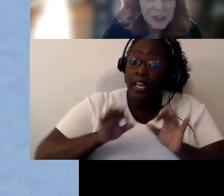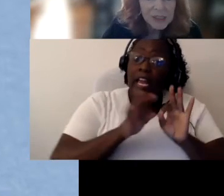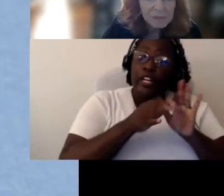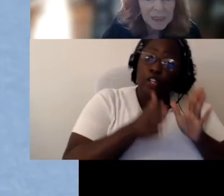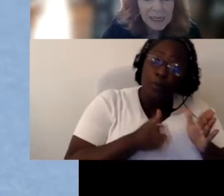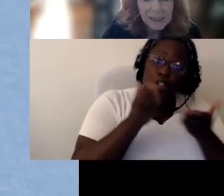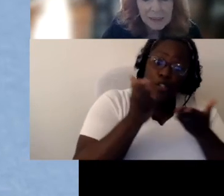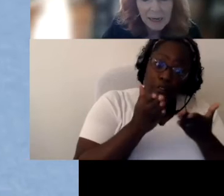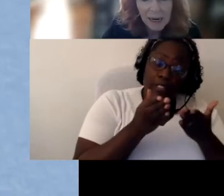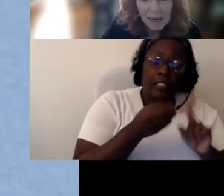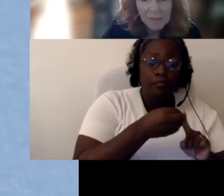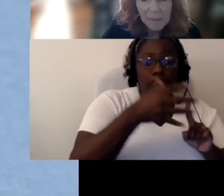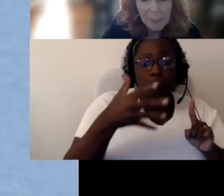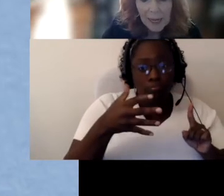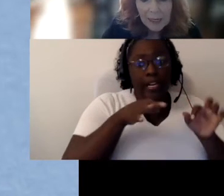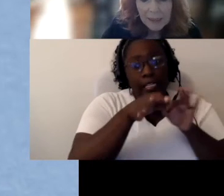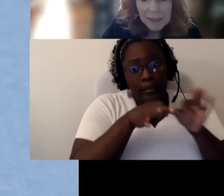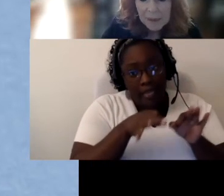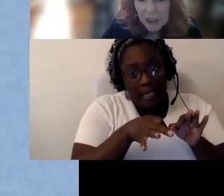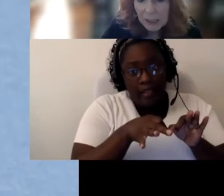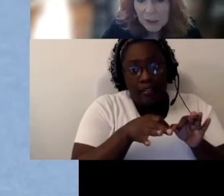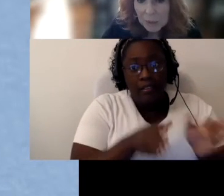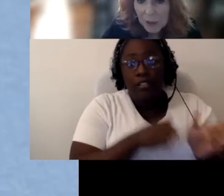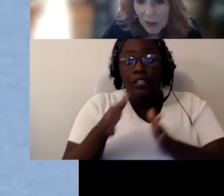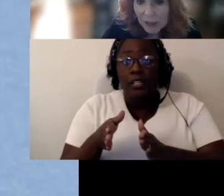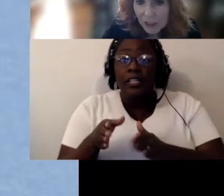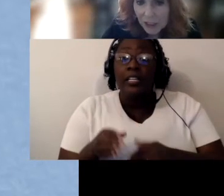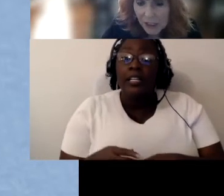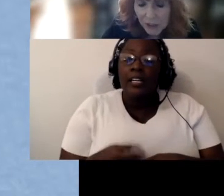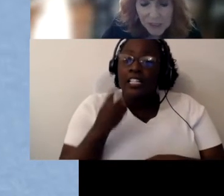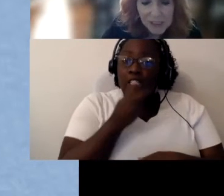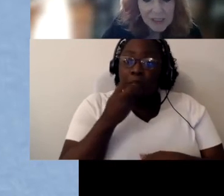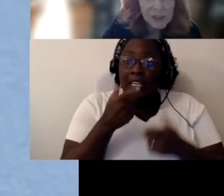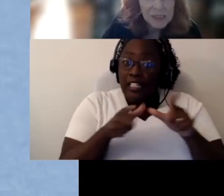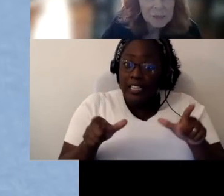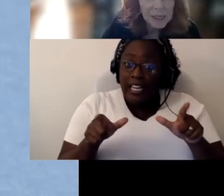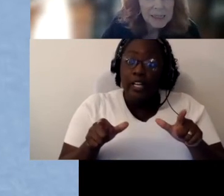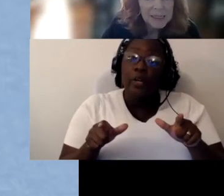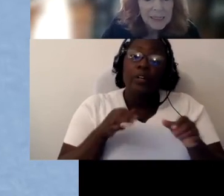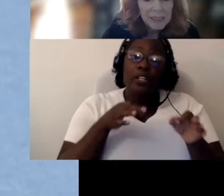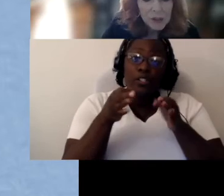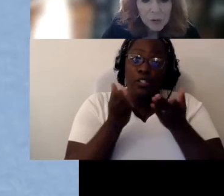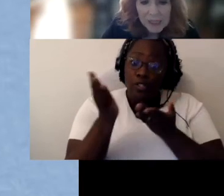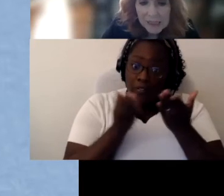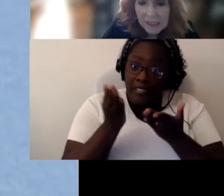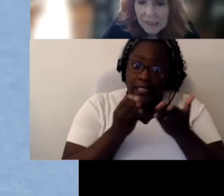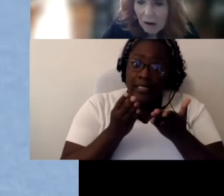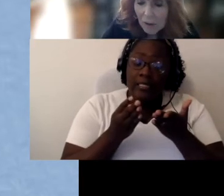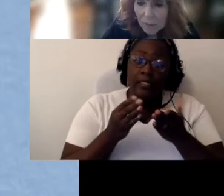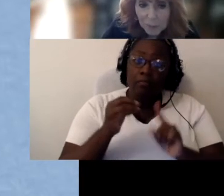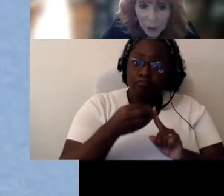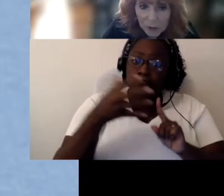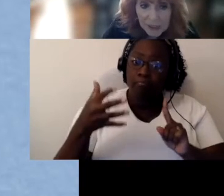are explained, speech language pathology services are explained. So this is our proposed